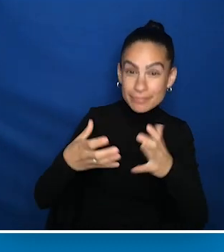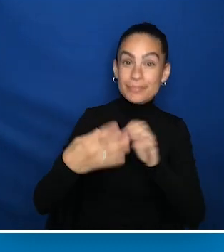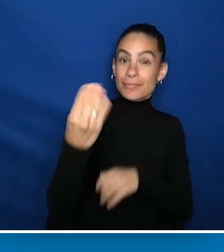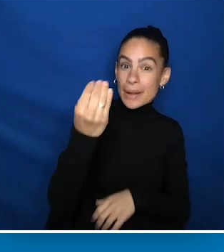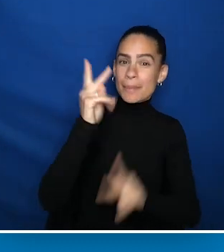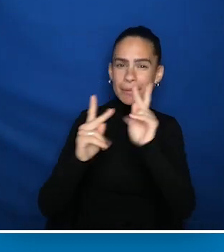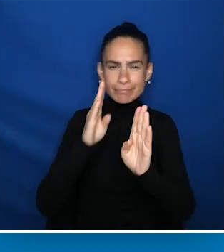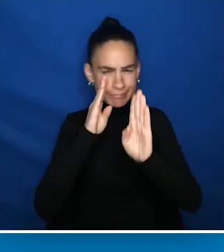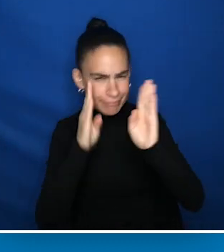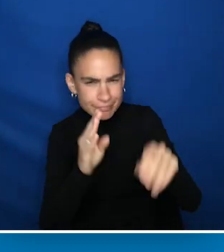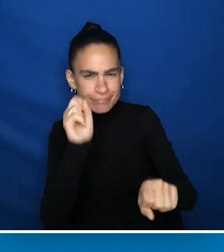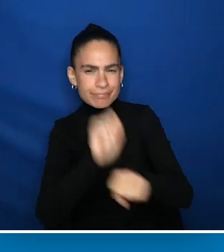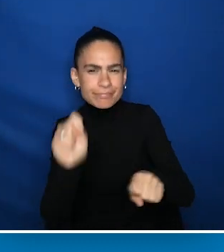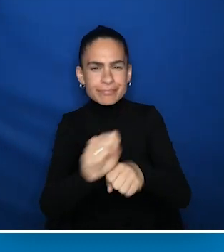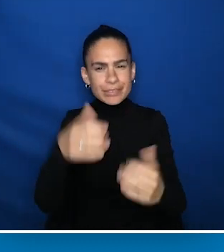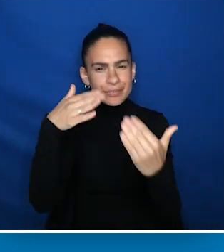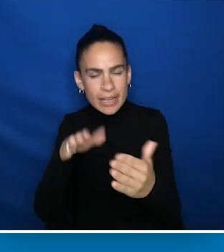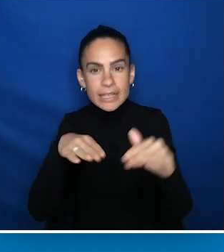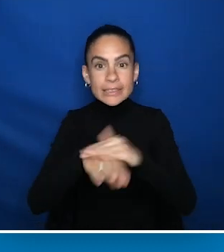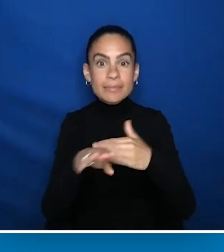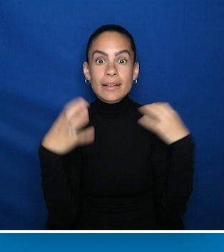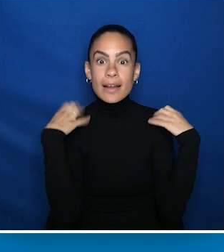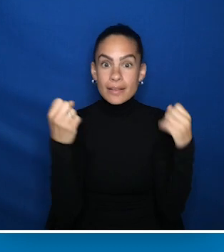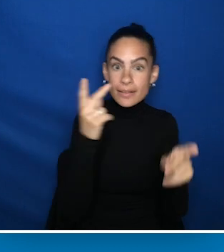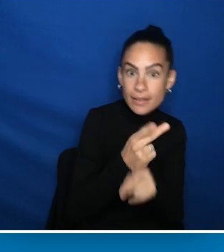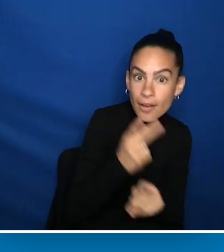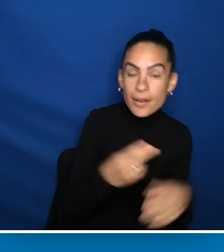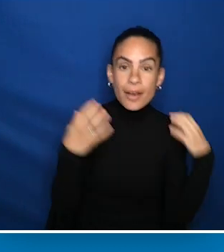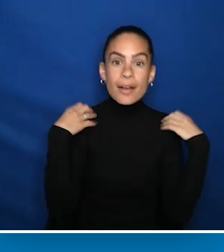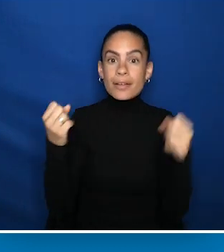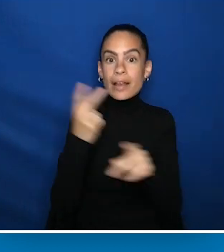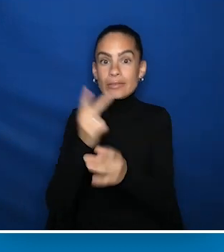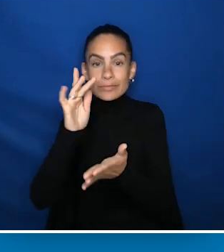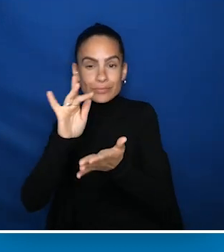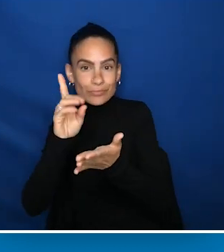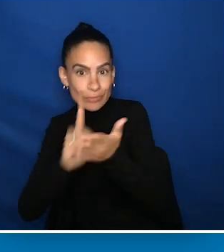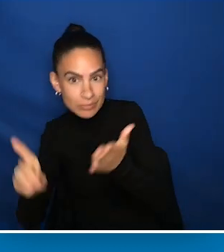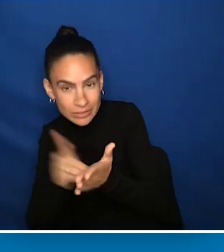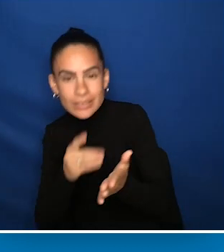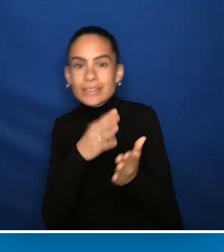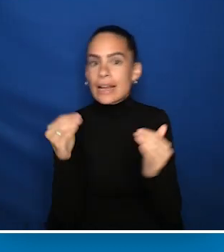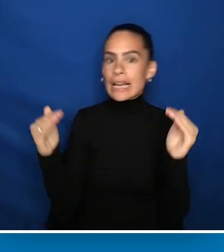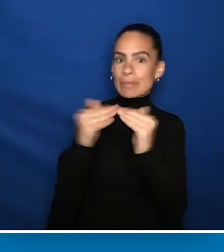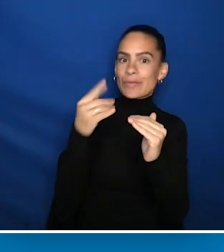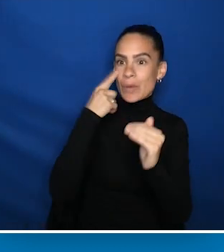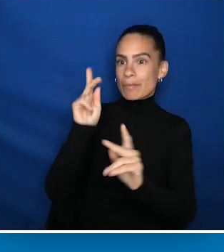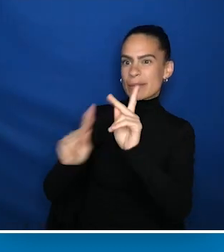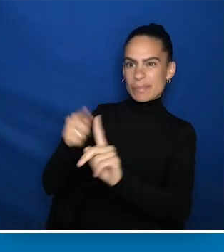to addressing accessible health care, health care discrimination, and health equity for people with disabilities.